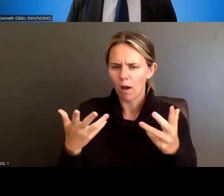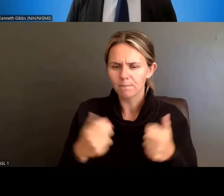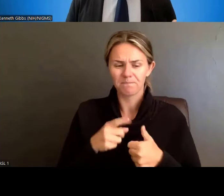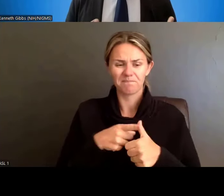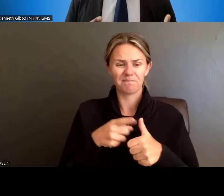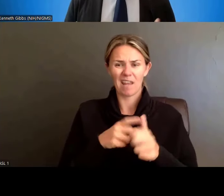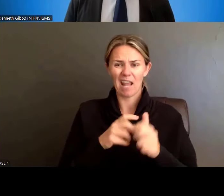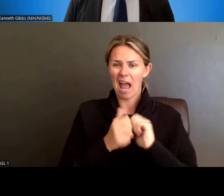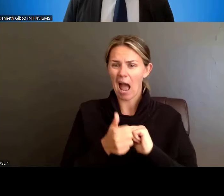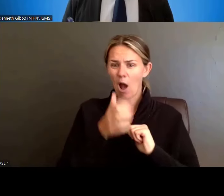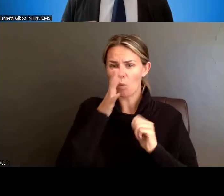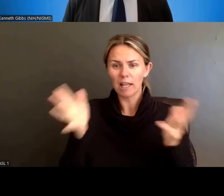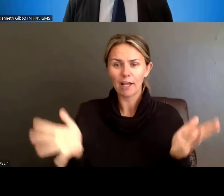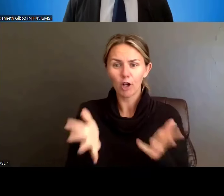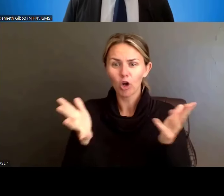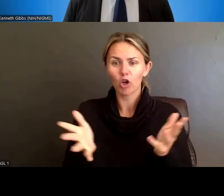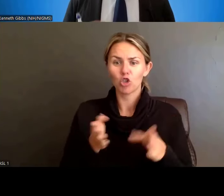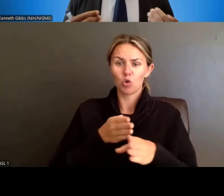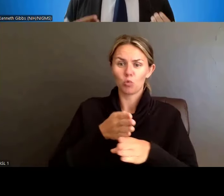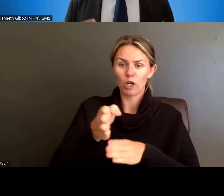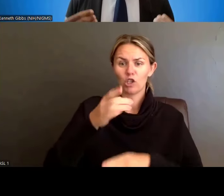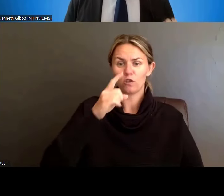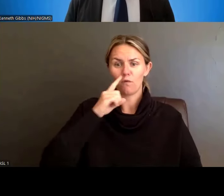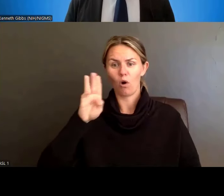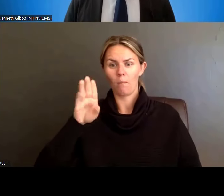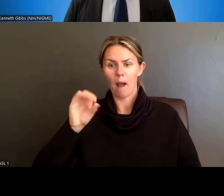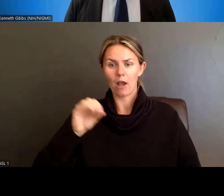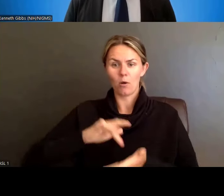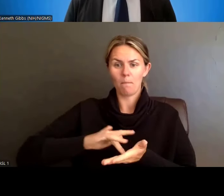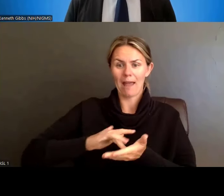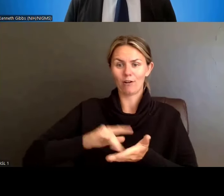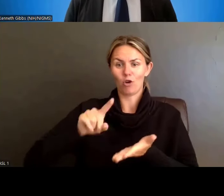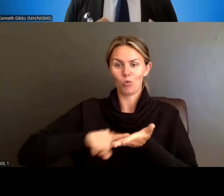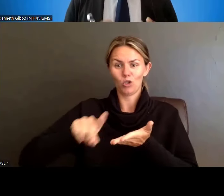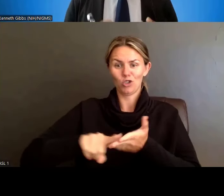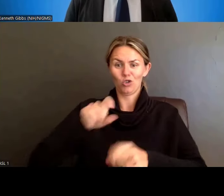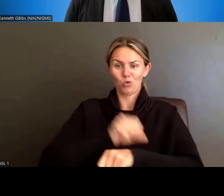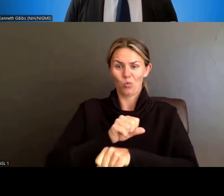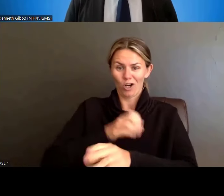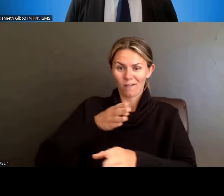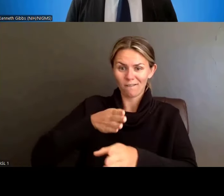And we're using this phrase intentionally. Careers in the biomedical workforce are the breadth of careers